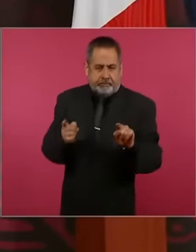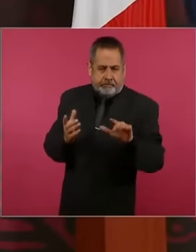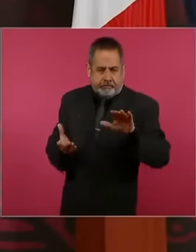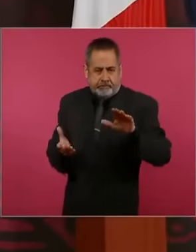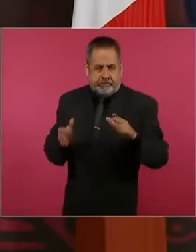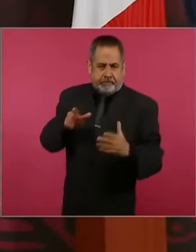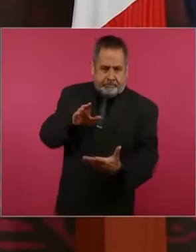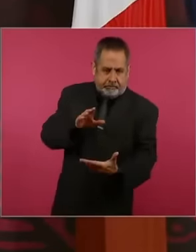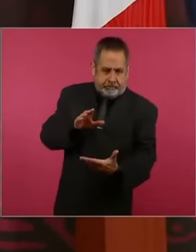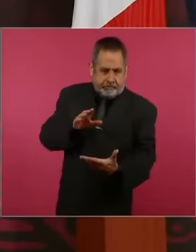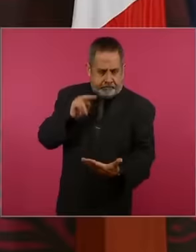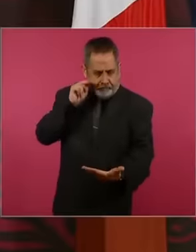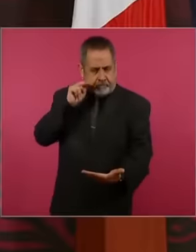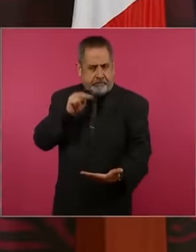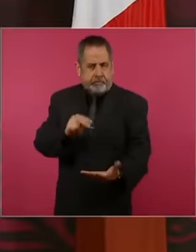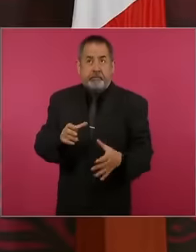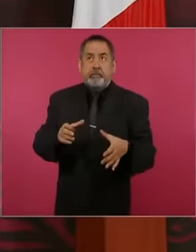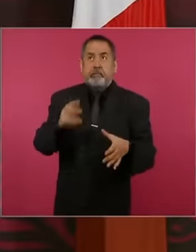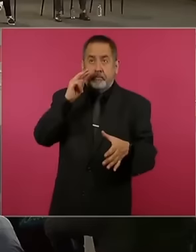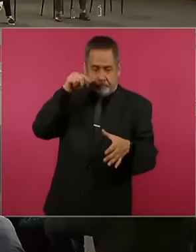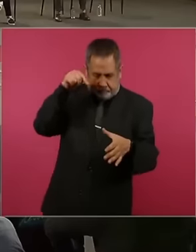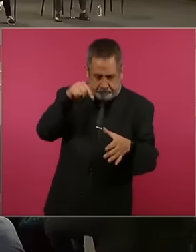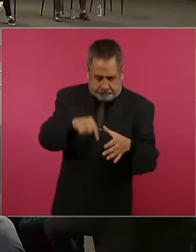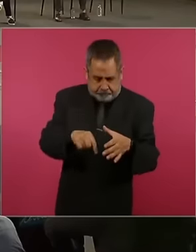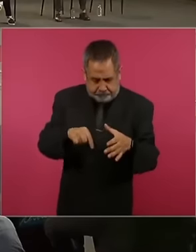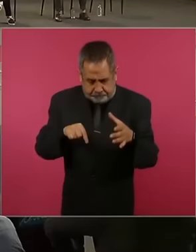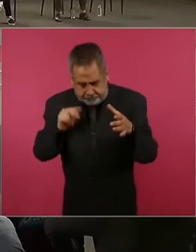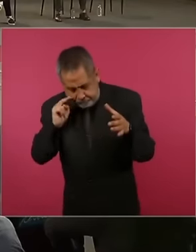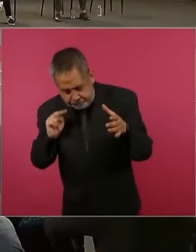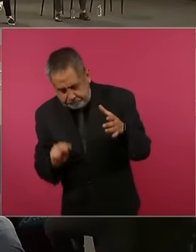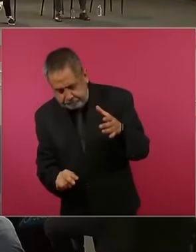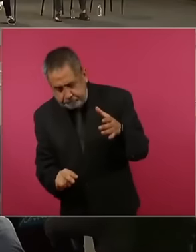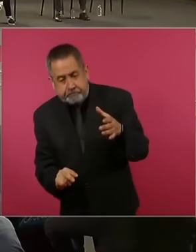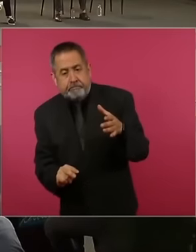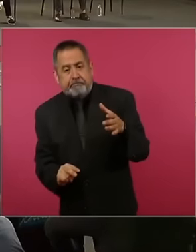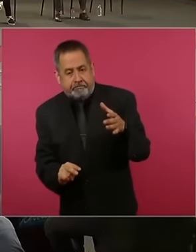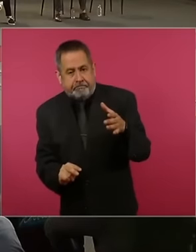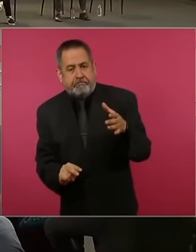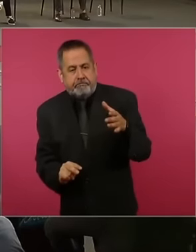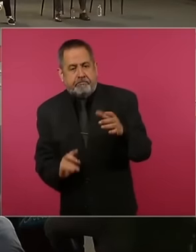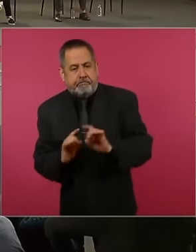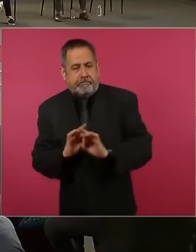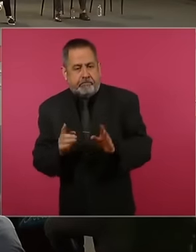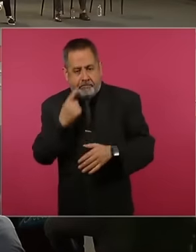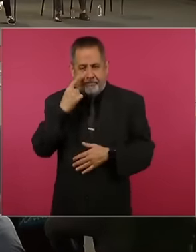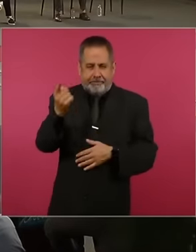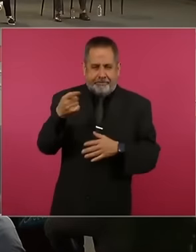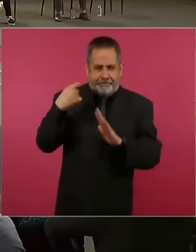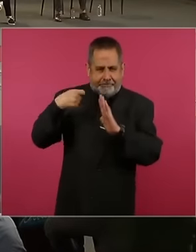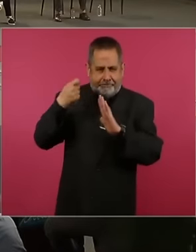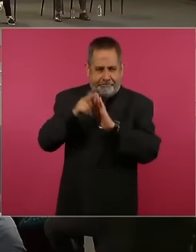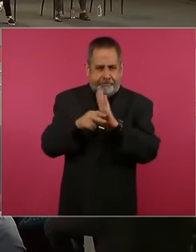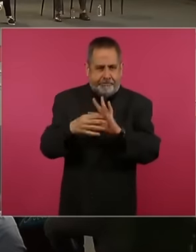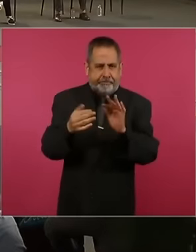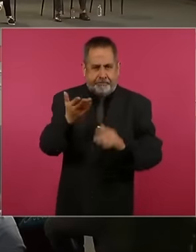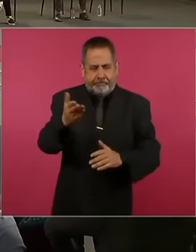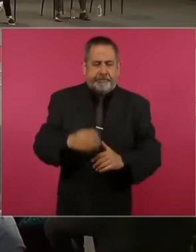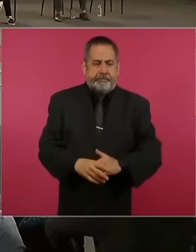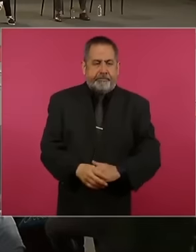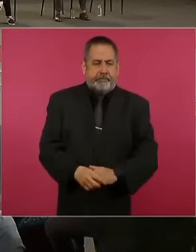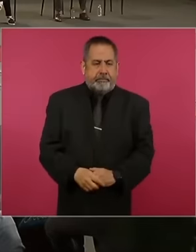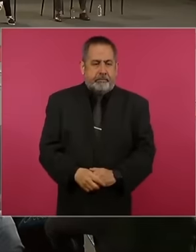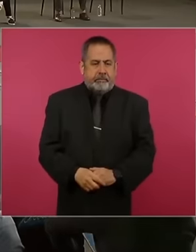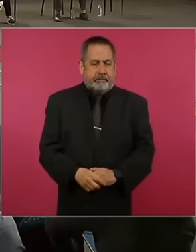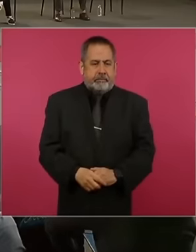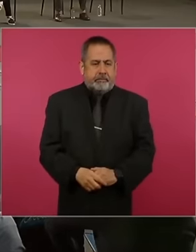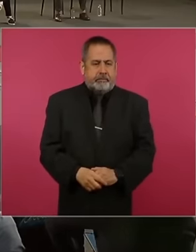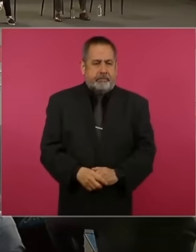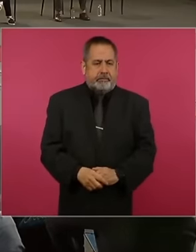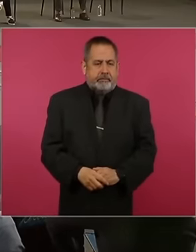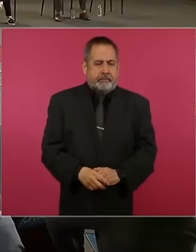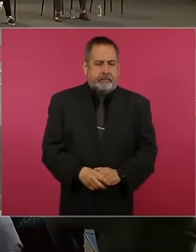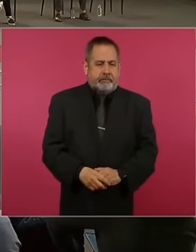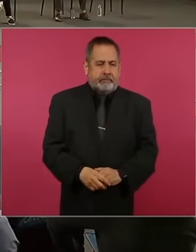albanene paper I have the video the video is there a video yes I have to thank